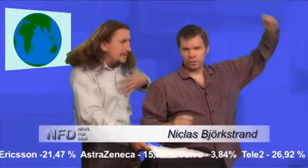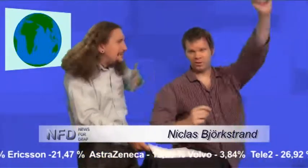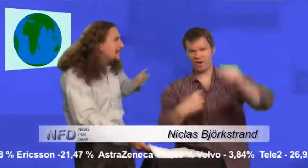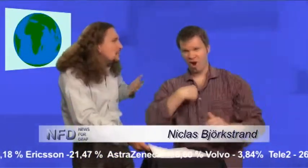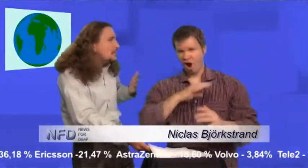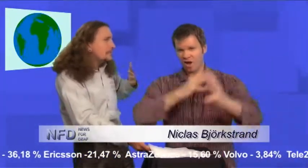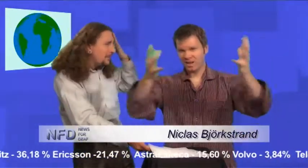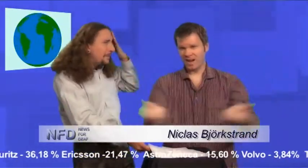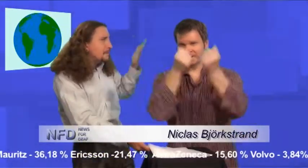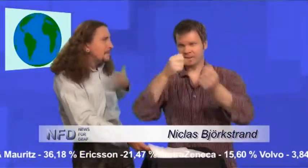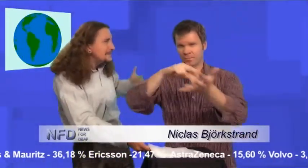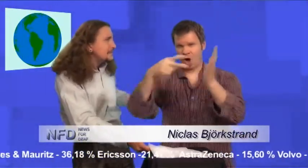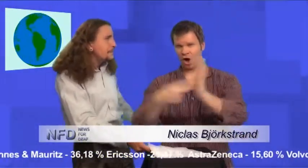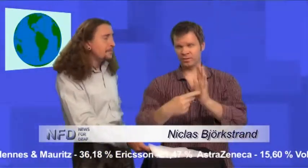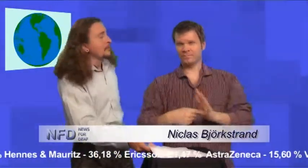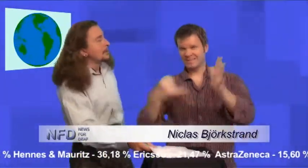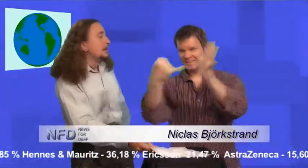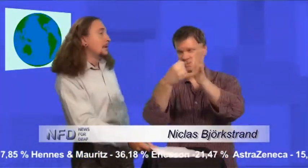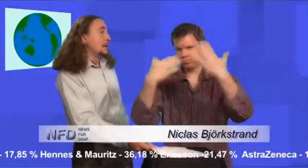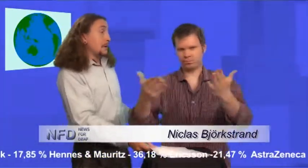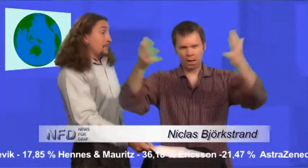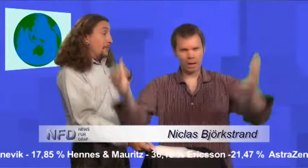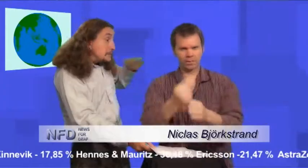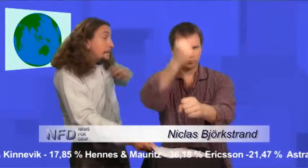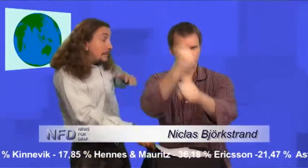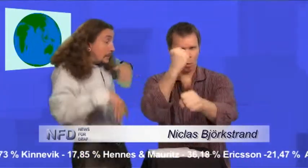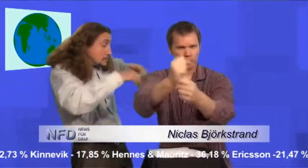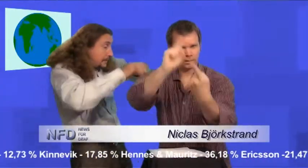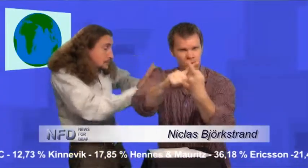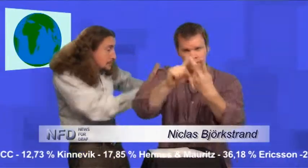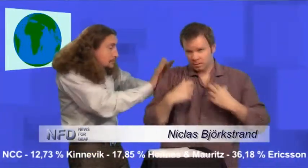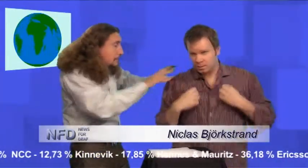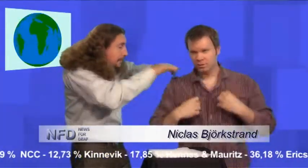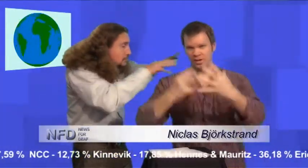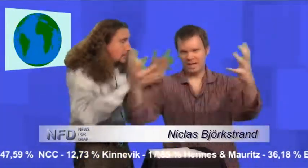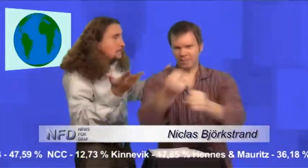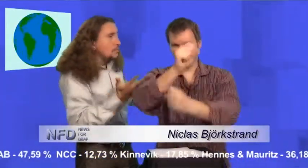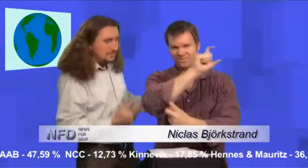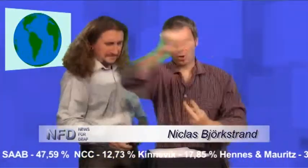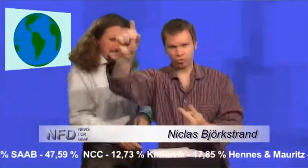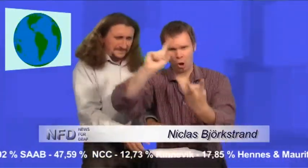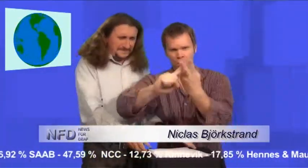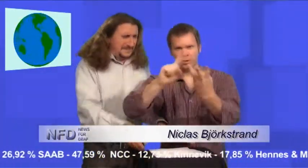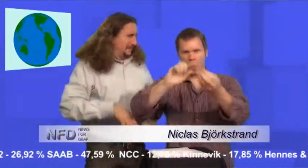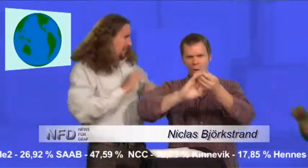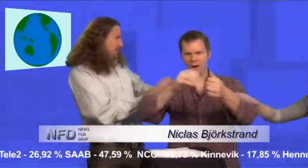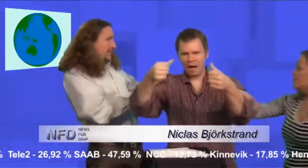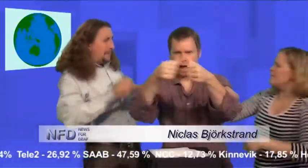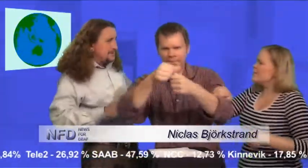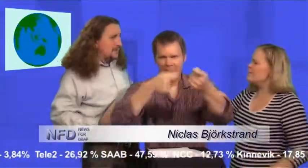I have a rescue plan that rescue jobs, corporations and guarantee economical-